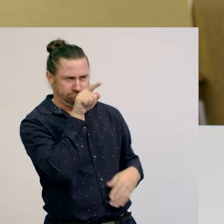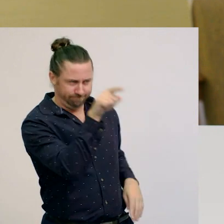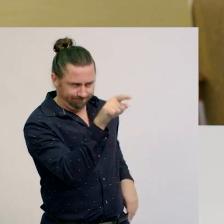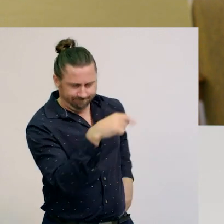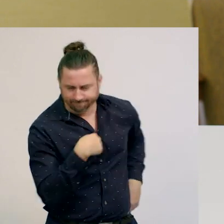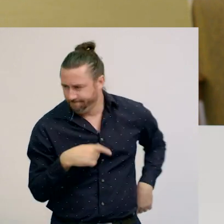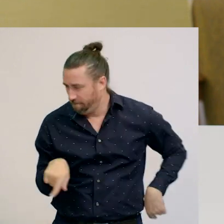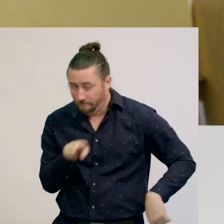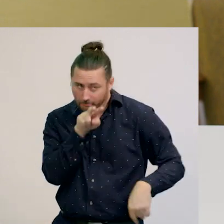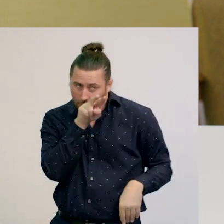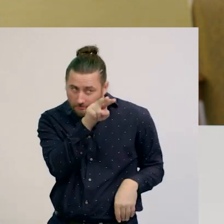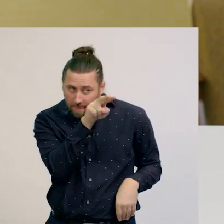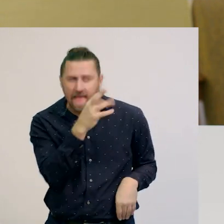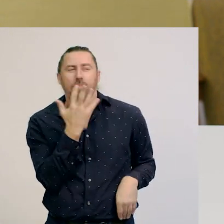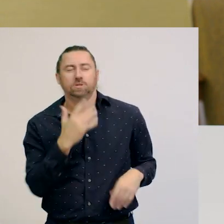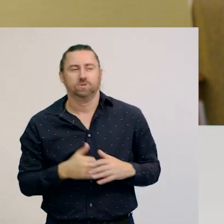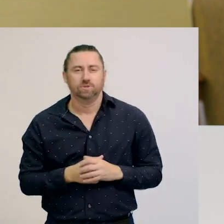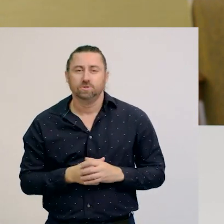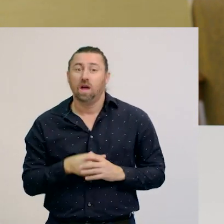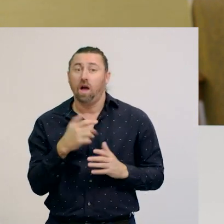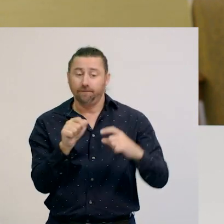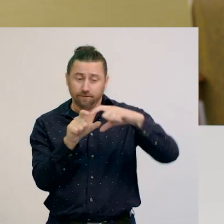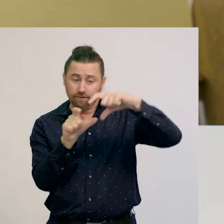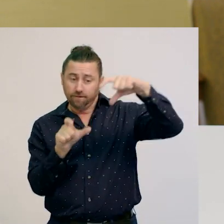Supermarket dockets even show the rounding for you.